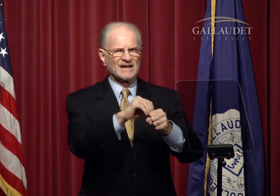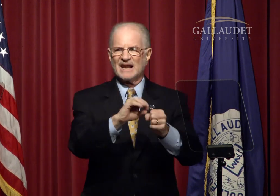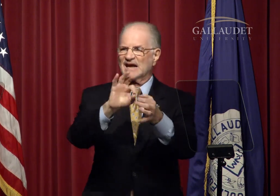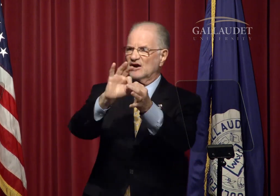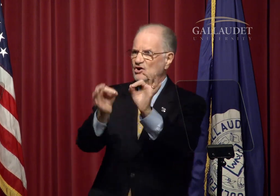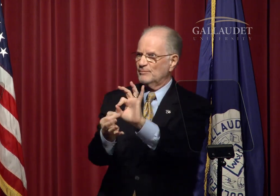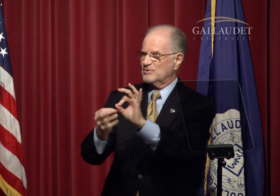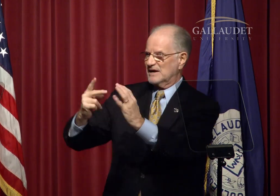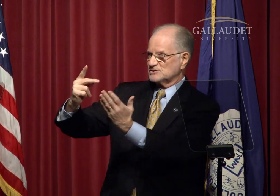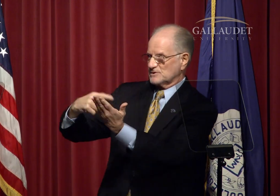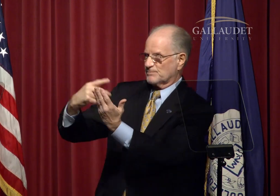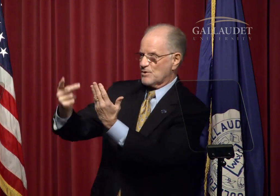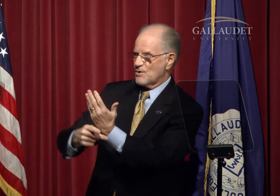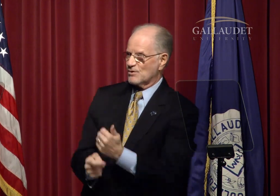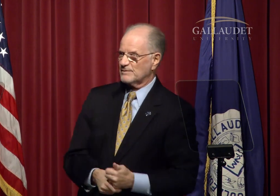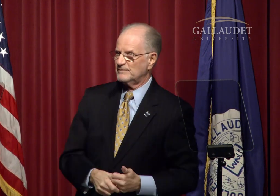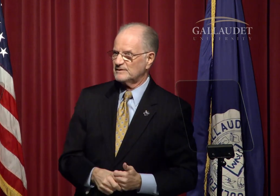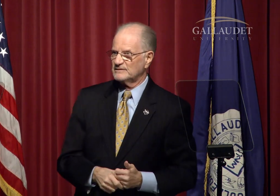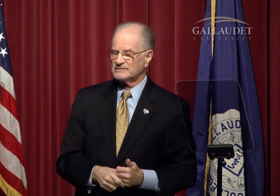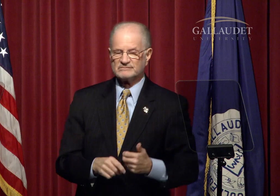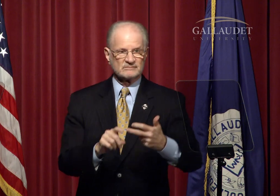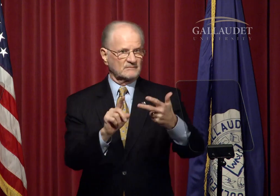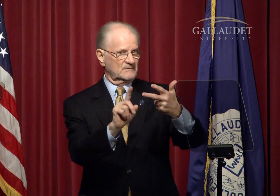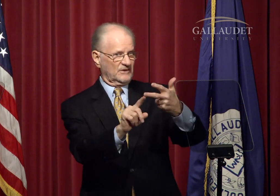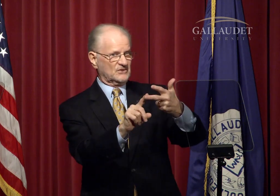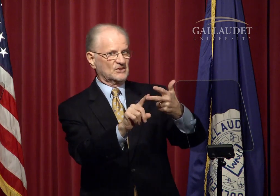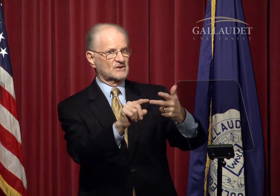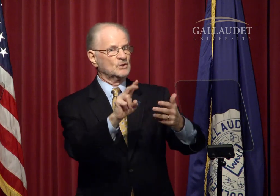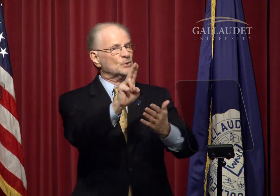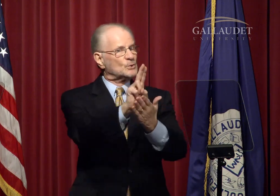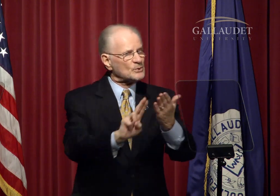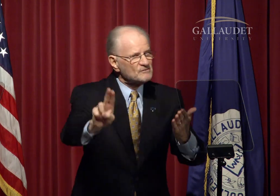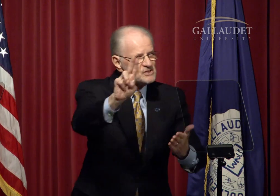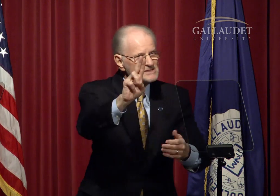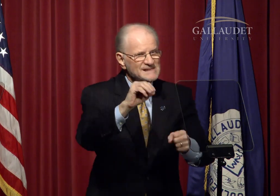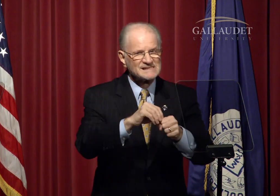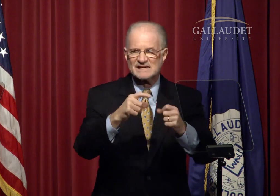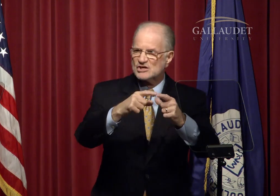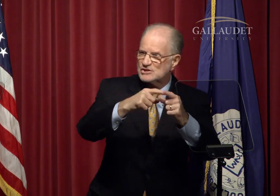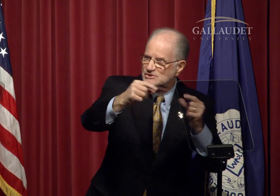with the Bachelor of Arts in Interpretation program,